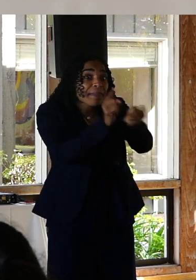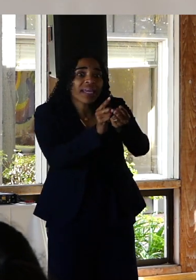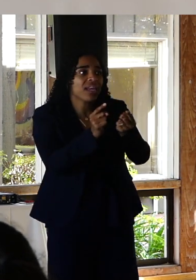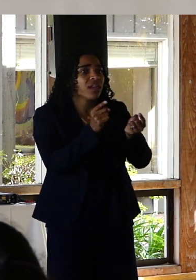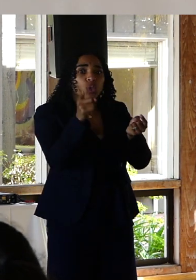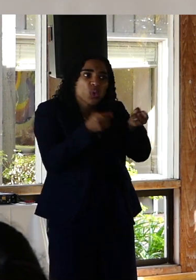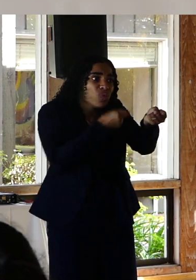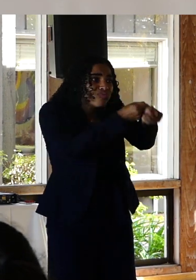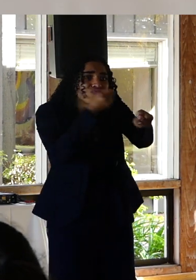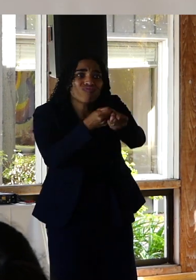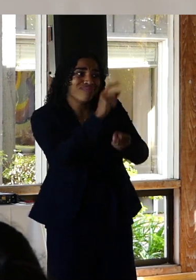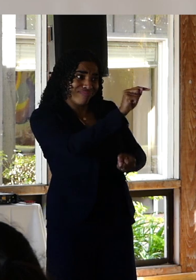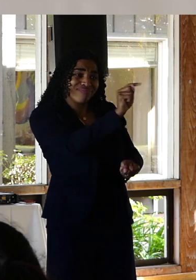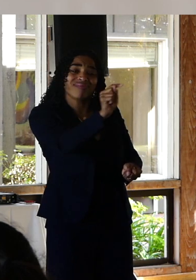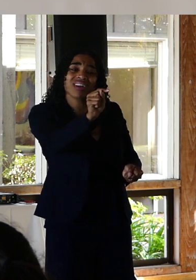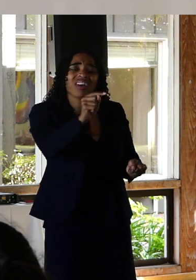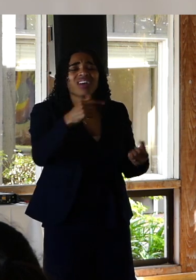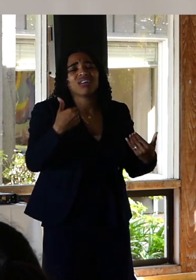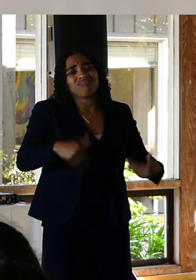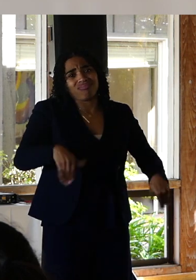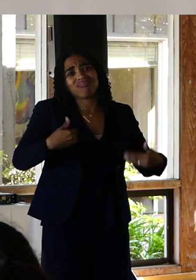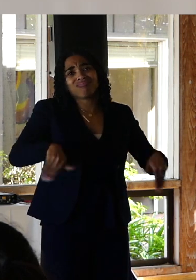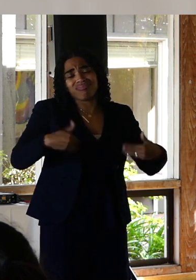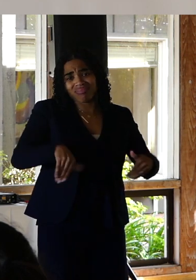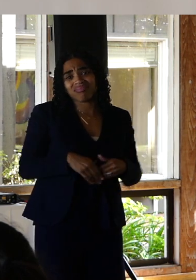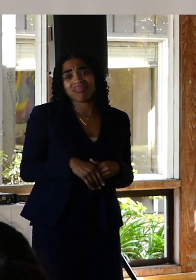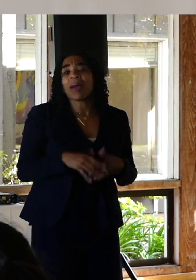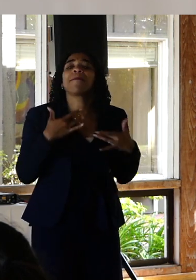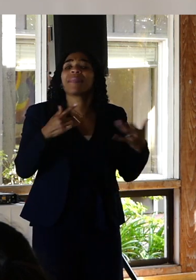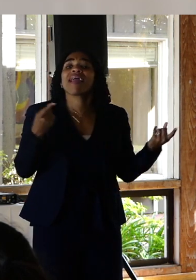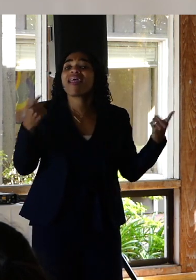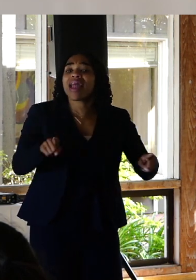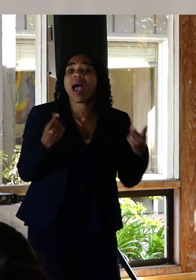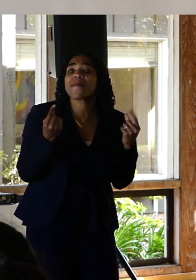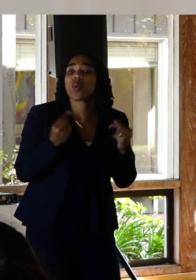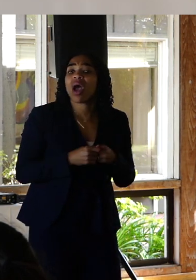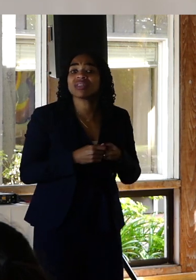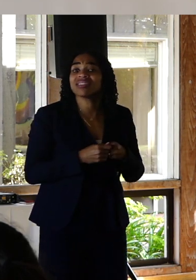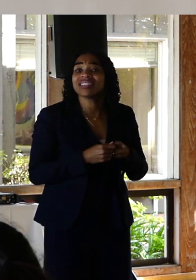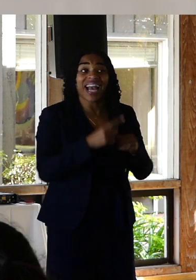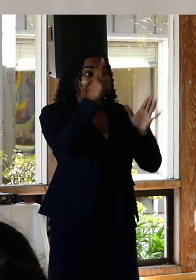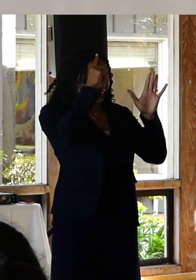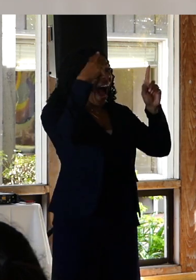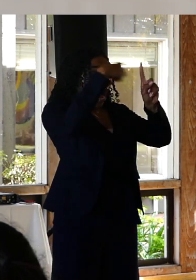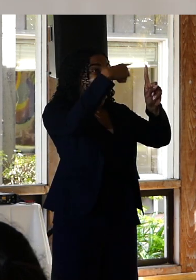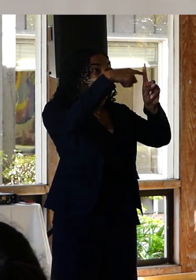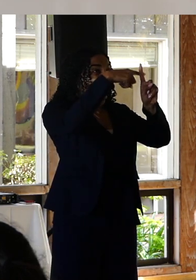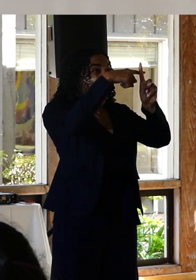or support in the future, sooner or later that grind, that daily grind of